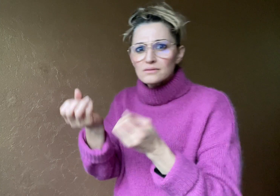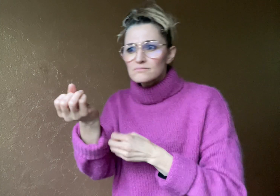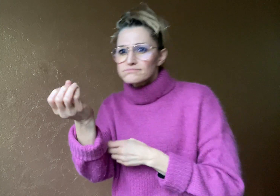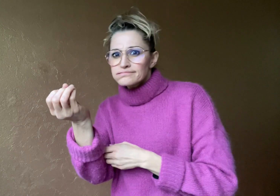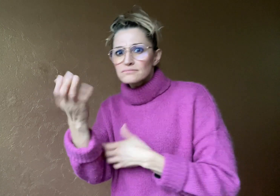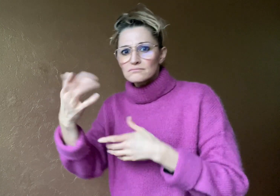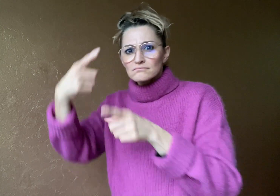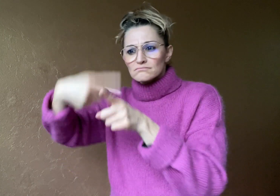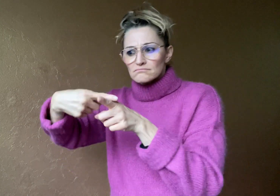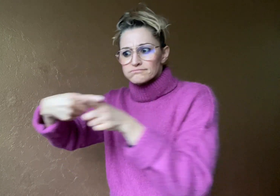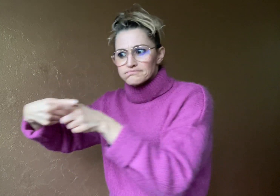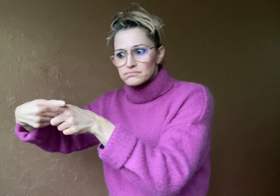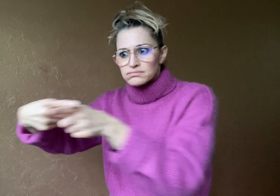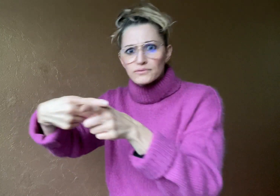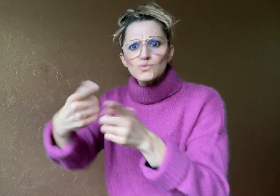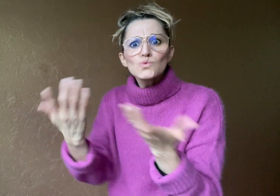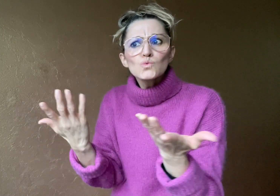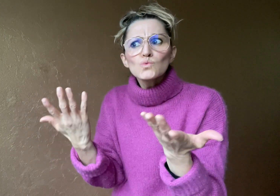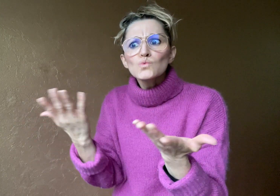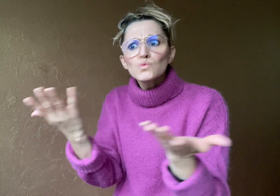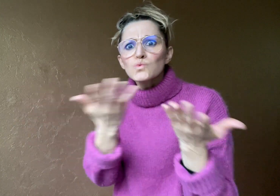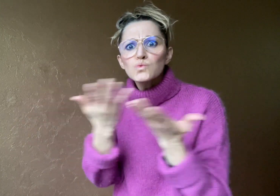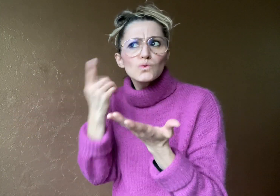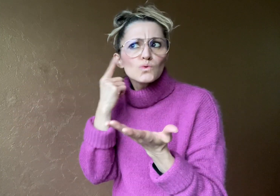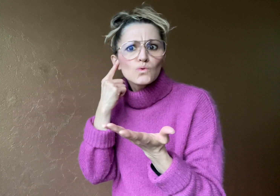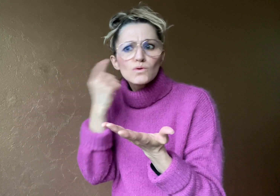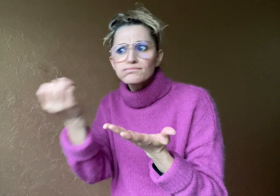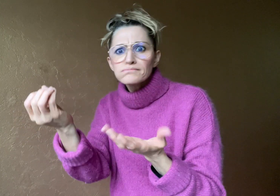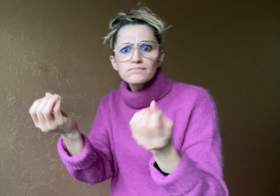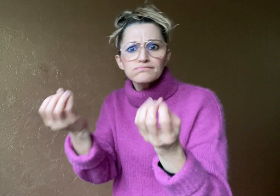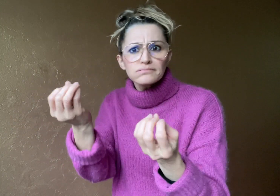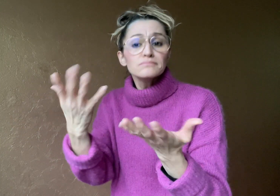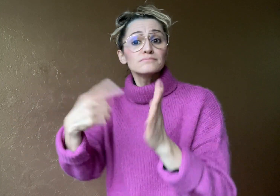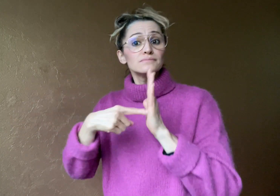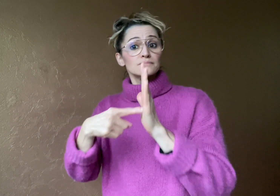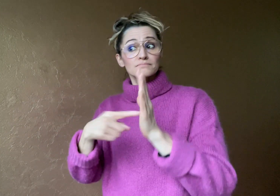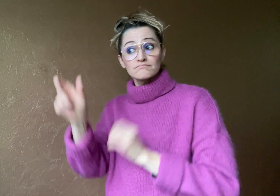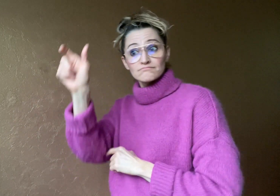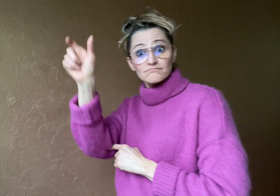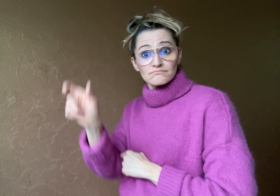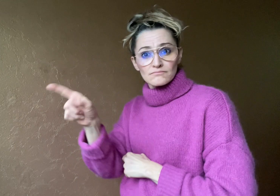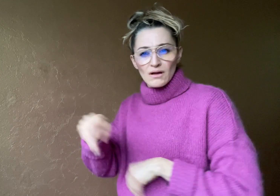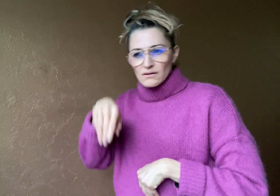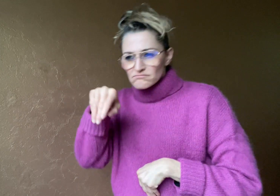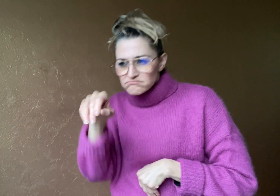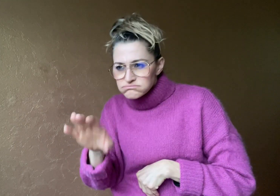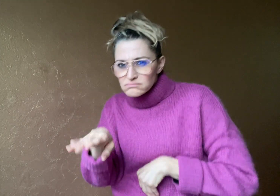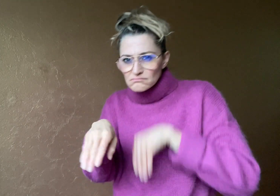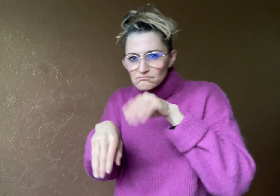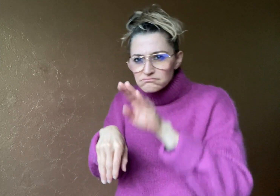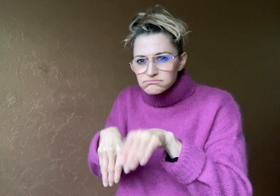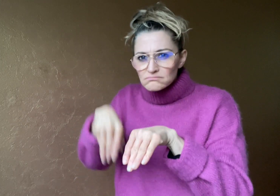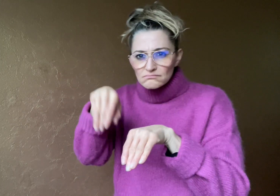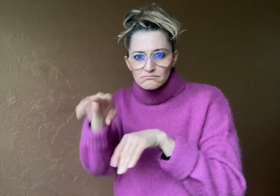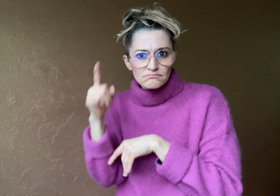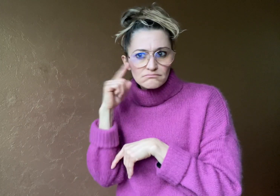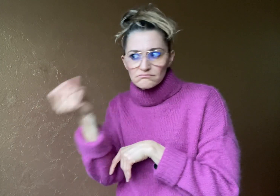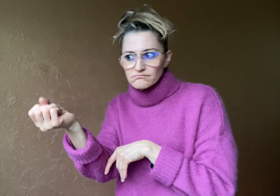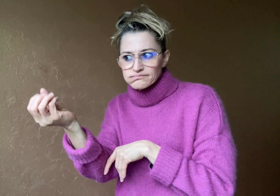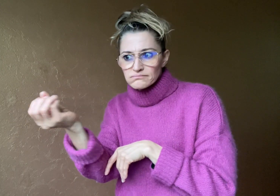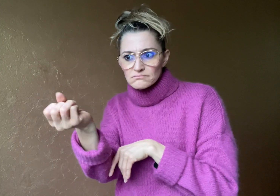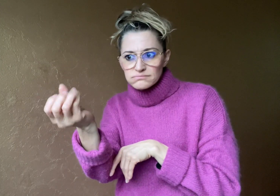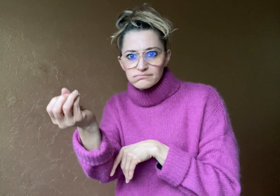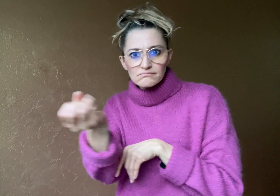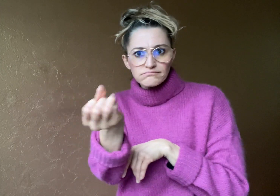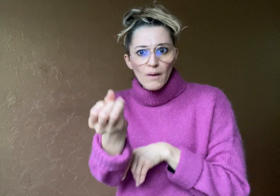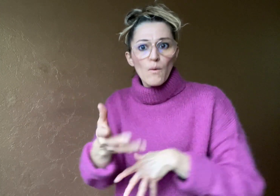to hear in-game sounds such as the location of sounds,